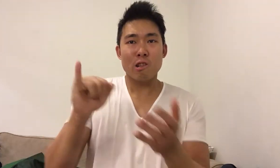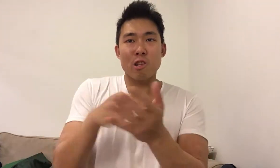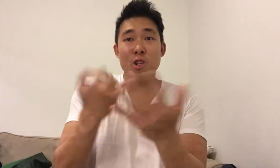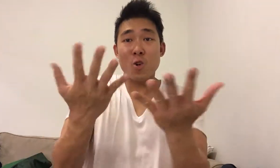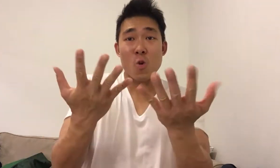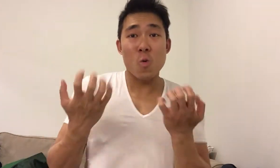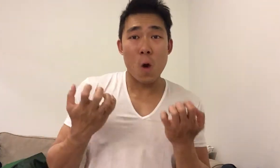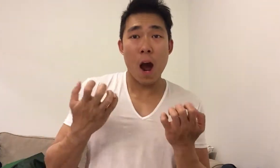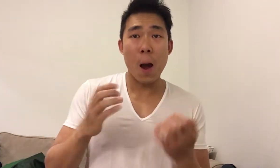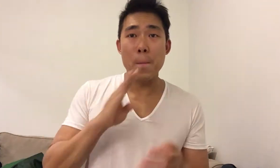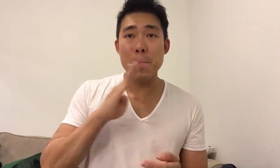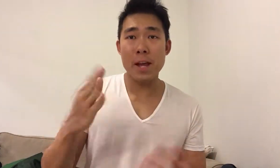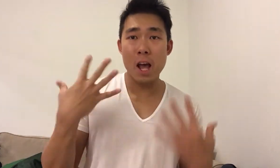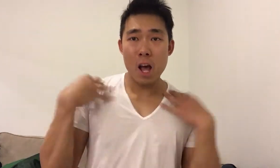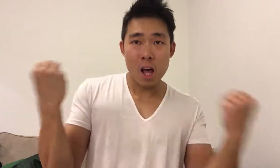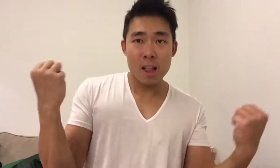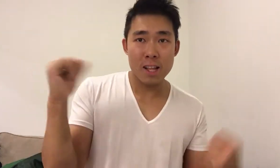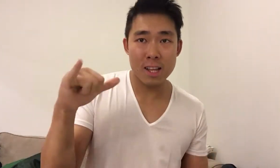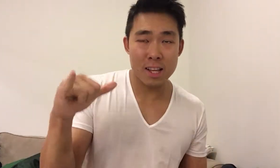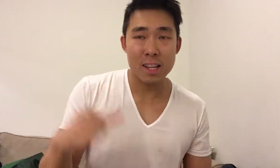I just wanted to be healthy.